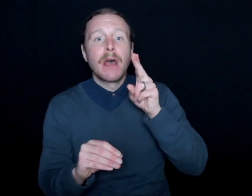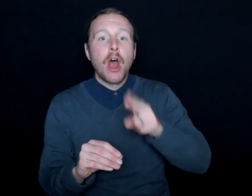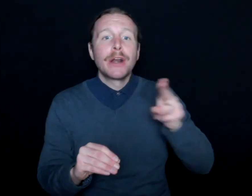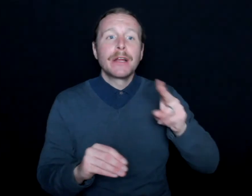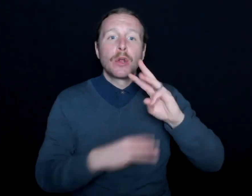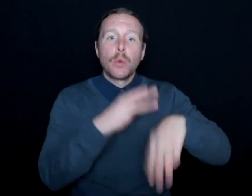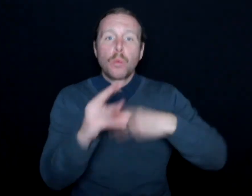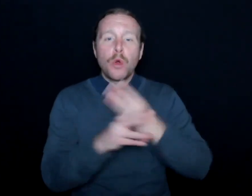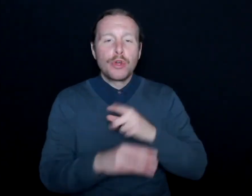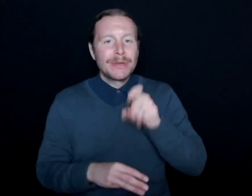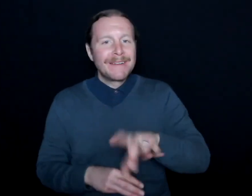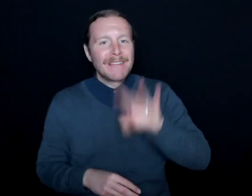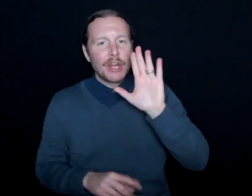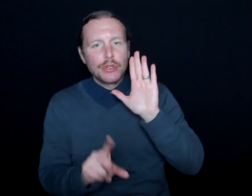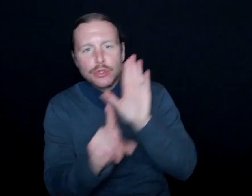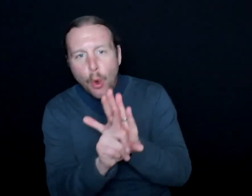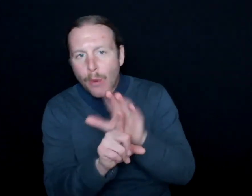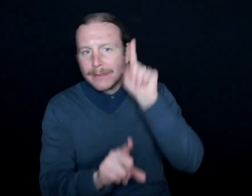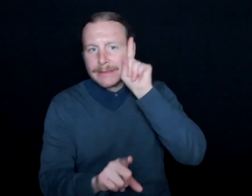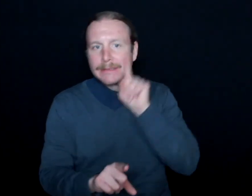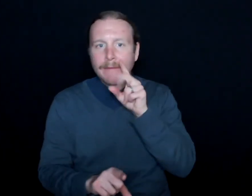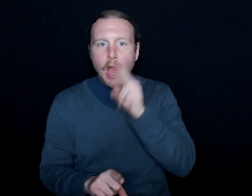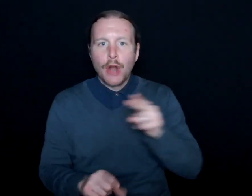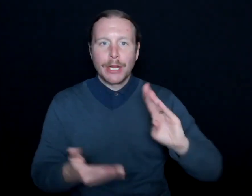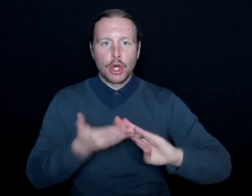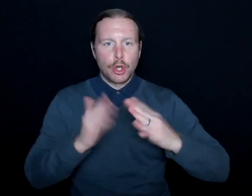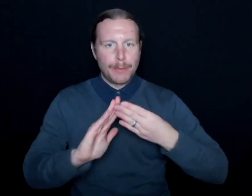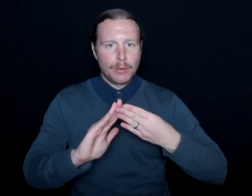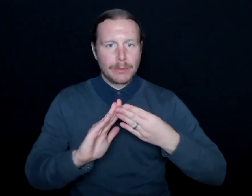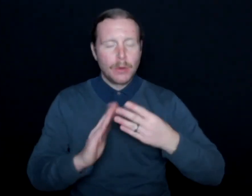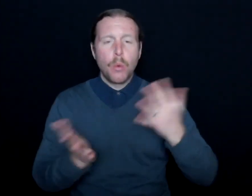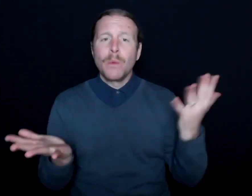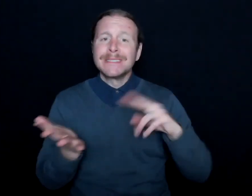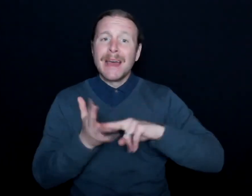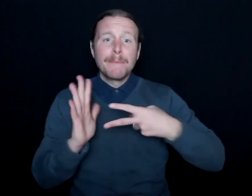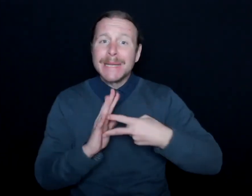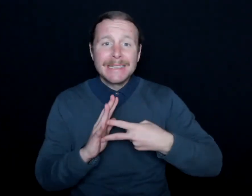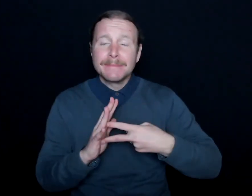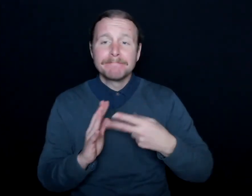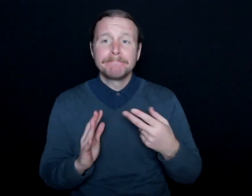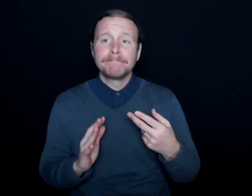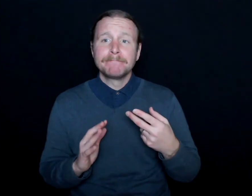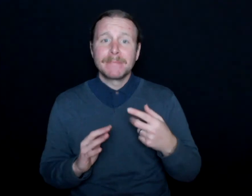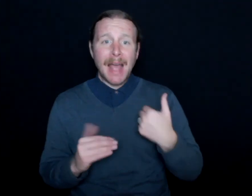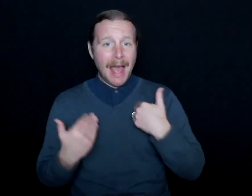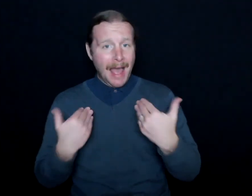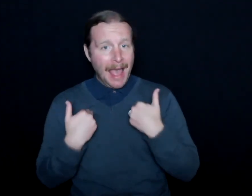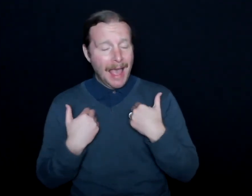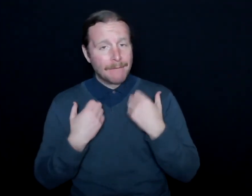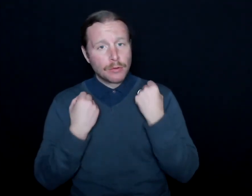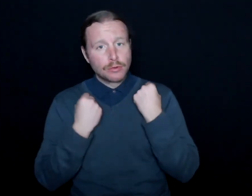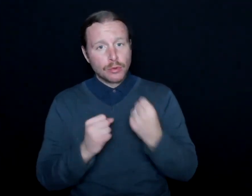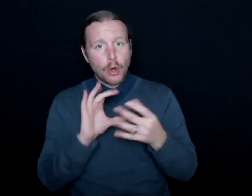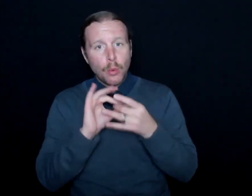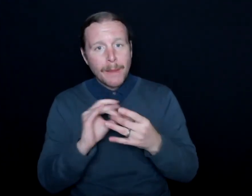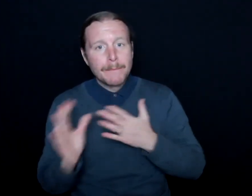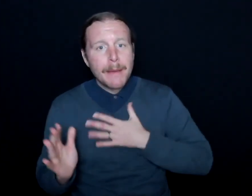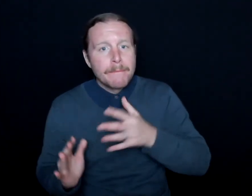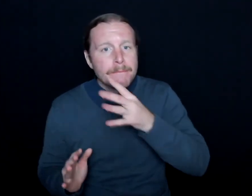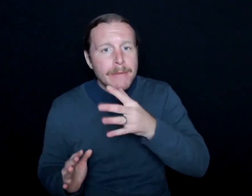you need to find your deaf and hard of hearing community. And what that means is I have a strong relationship with my mother.